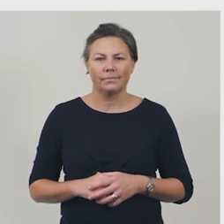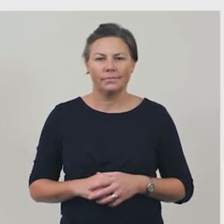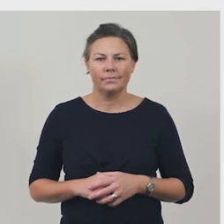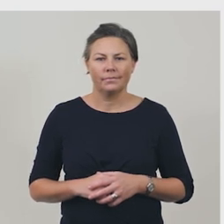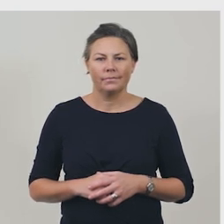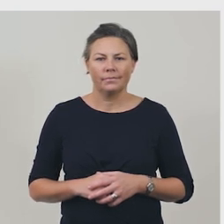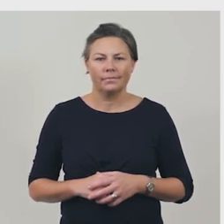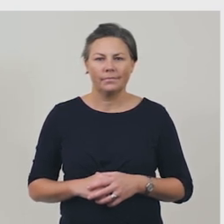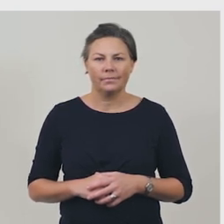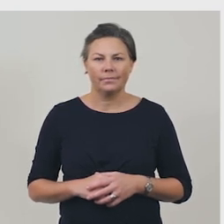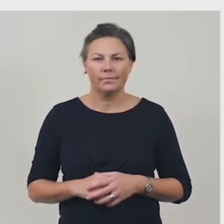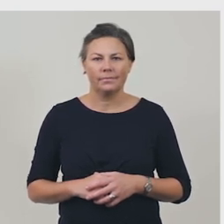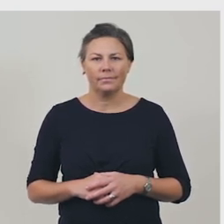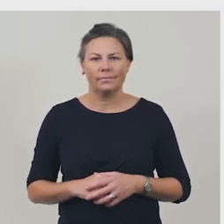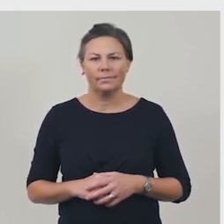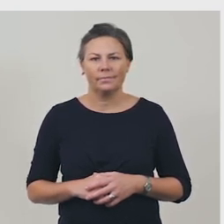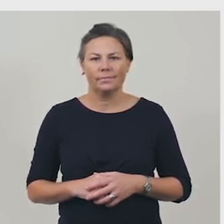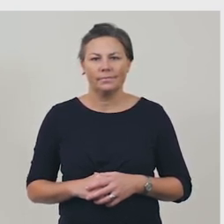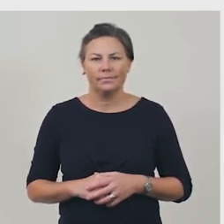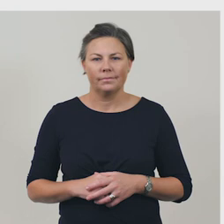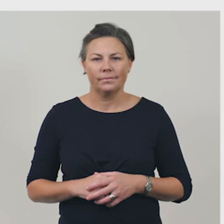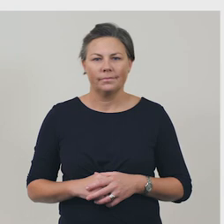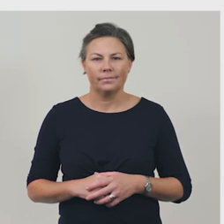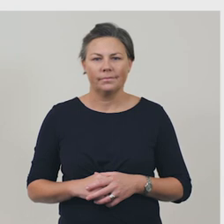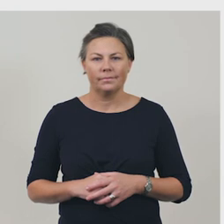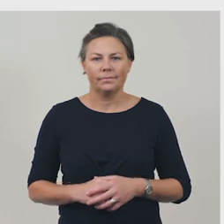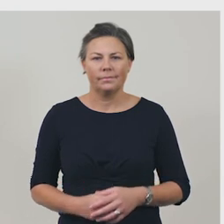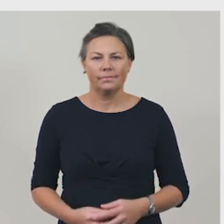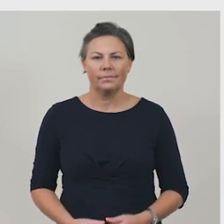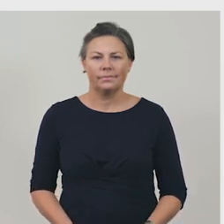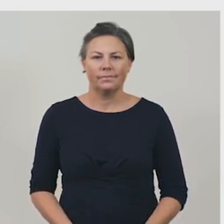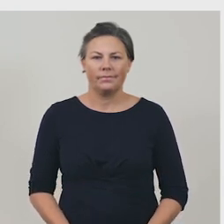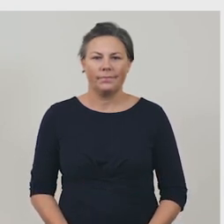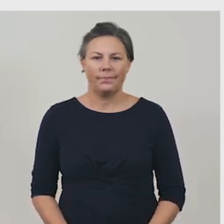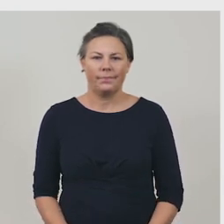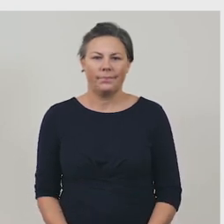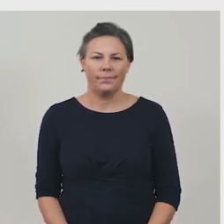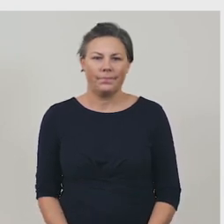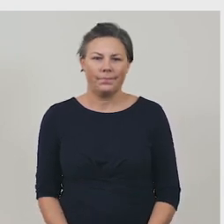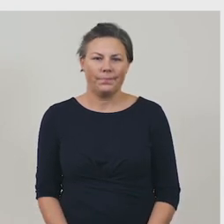Collect the whole set. [squeaks]